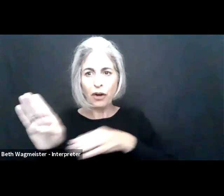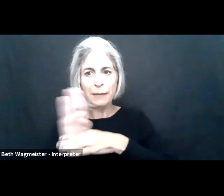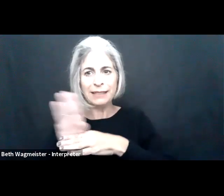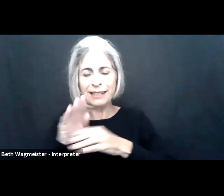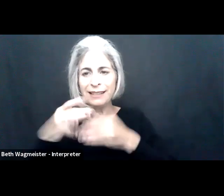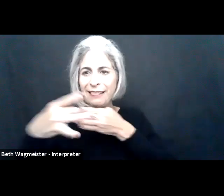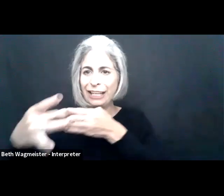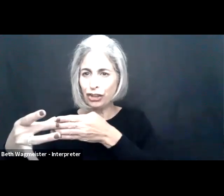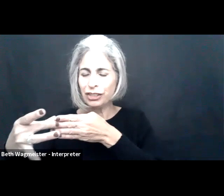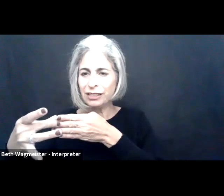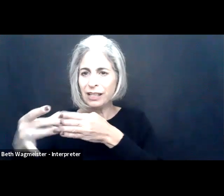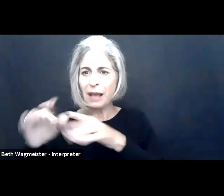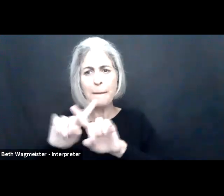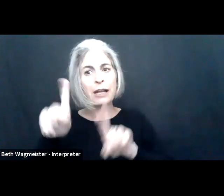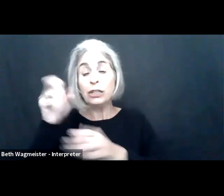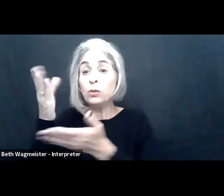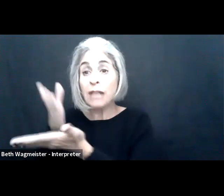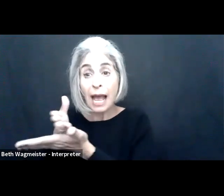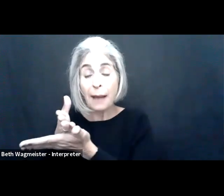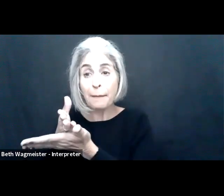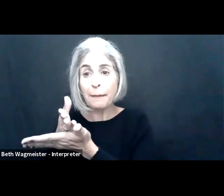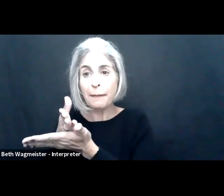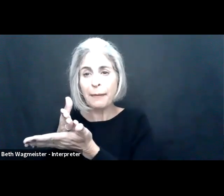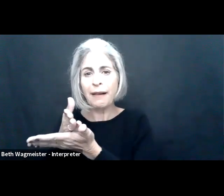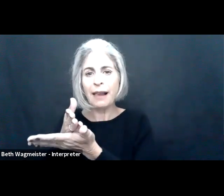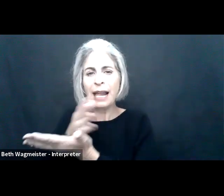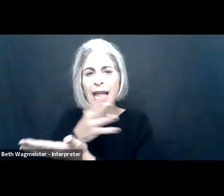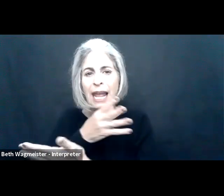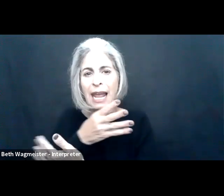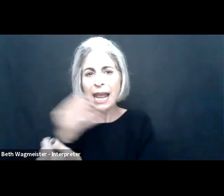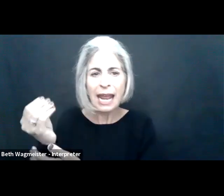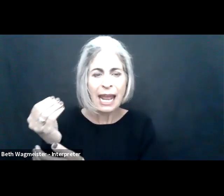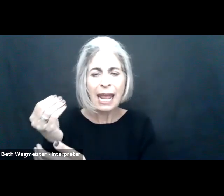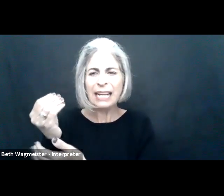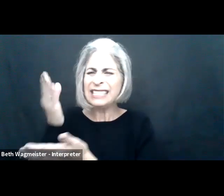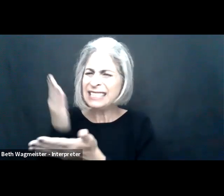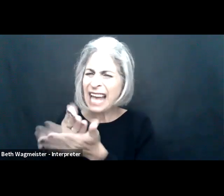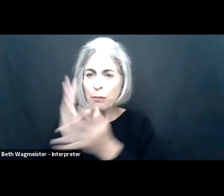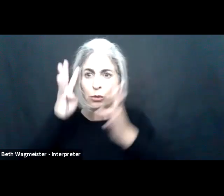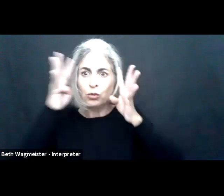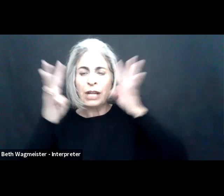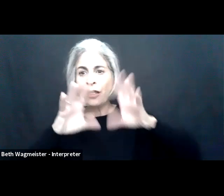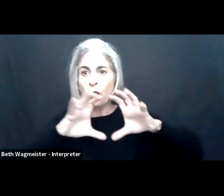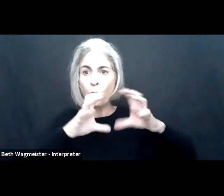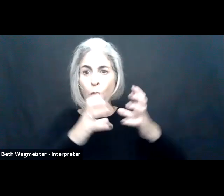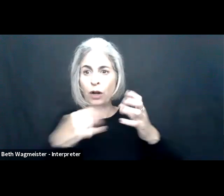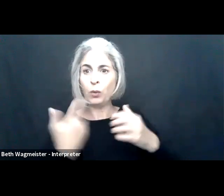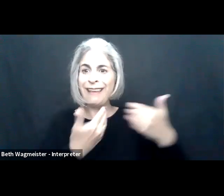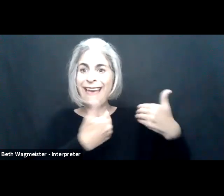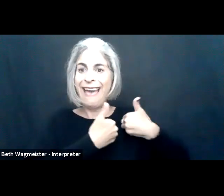opportunity for business leaders in front of us. But we need to stop, and this is, again, echoing comments of those who have been